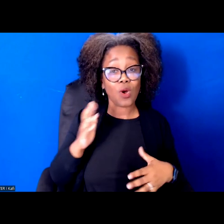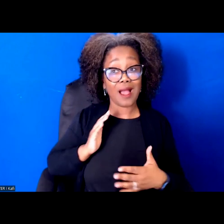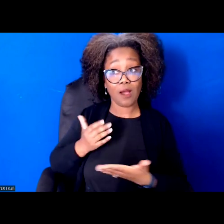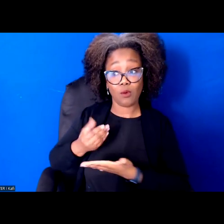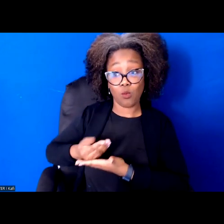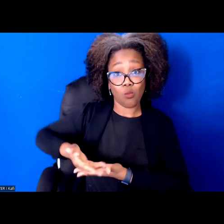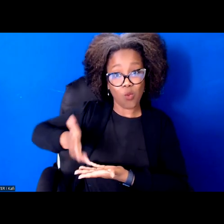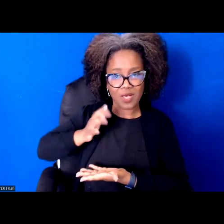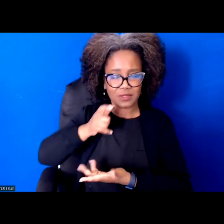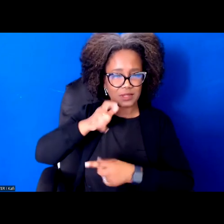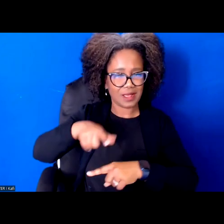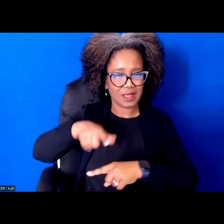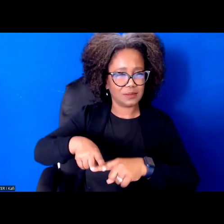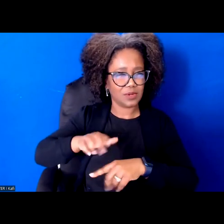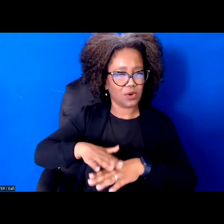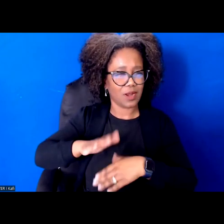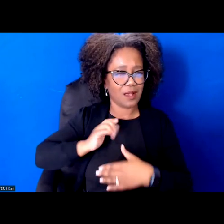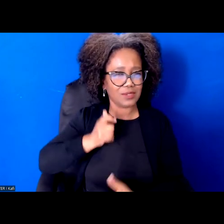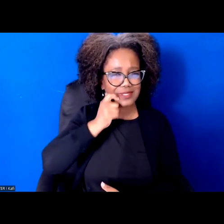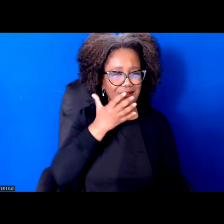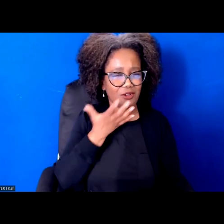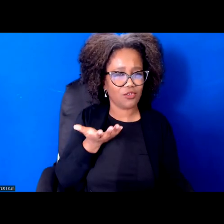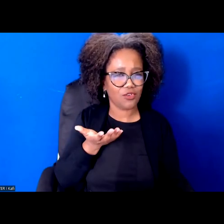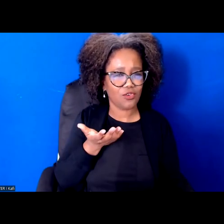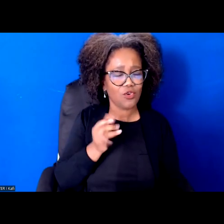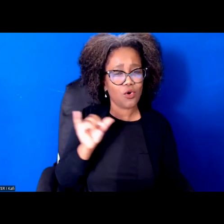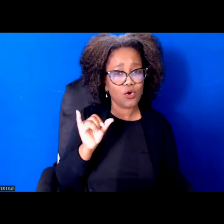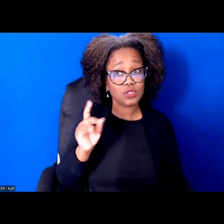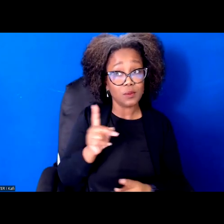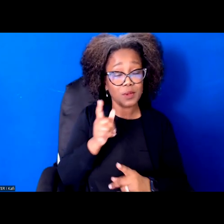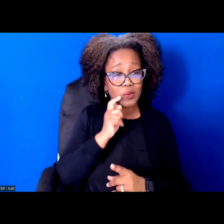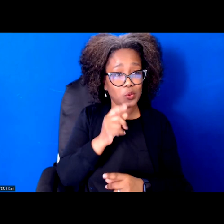And then we explicitly call it those who dog whistle and seek to divide us by race or class